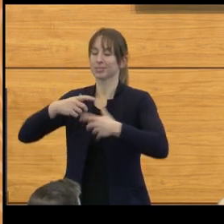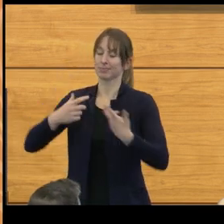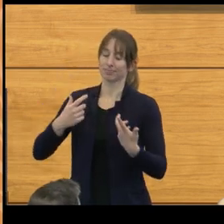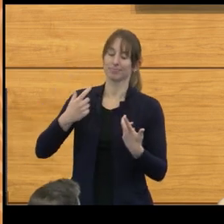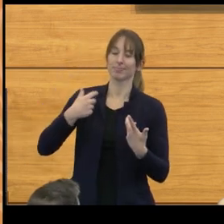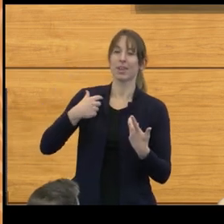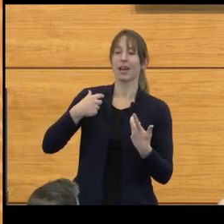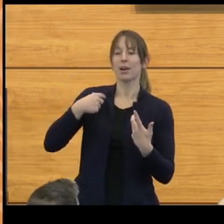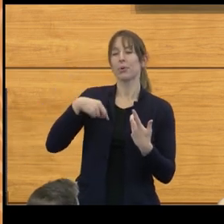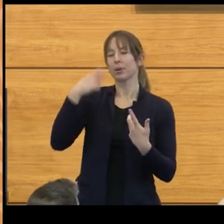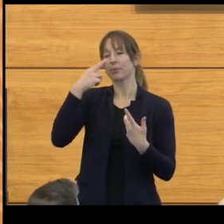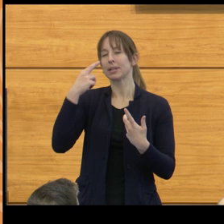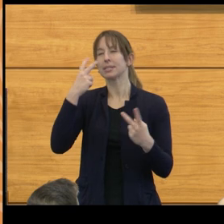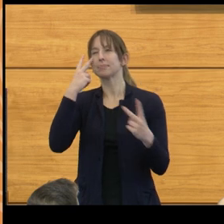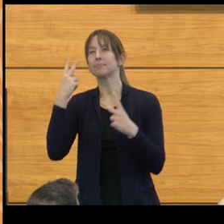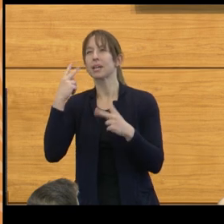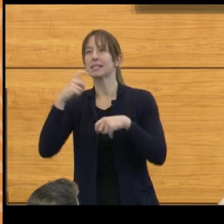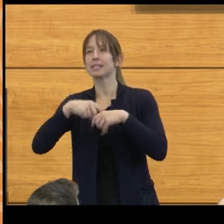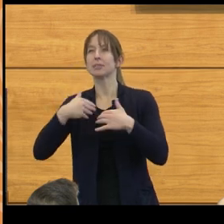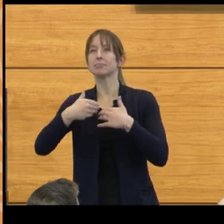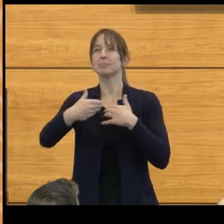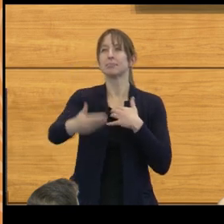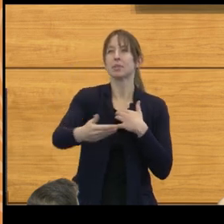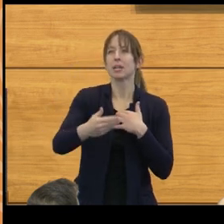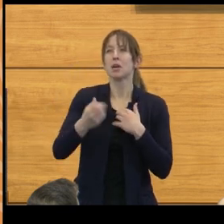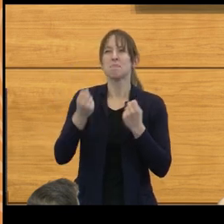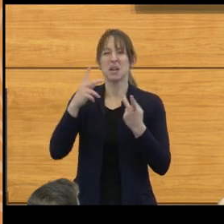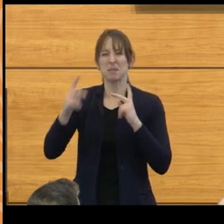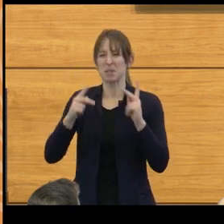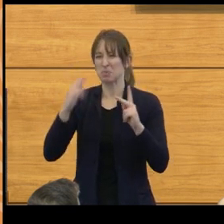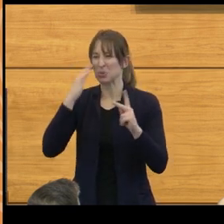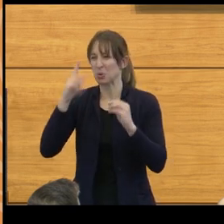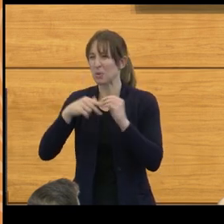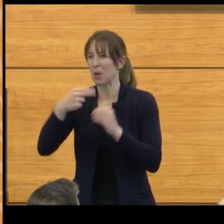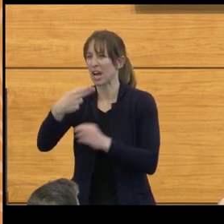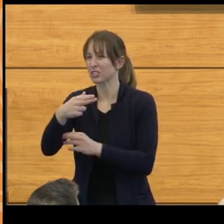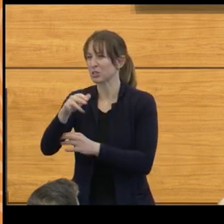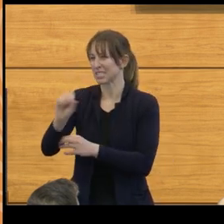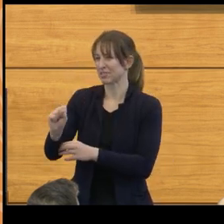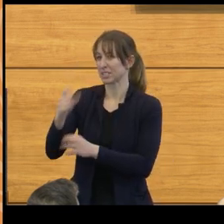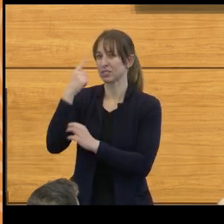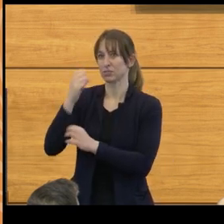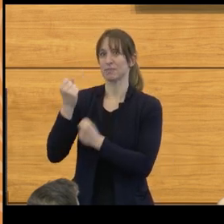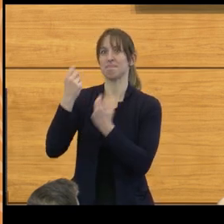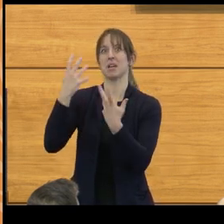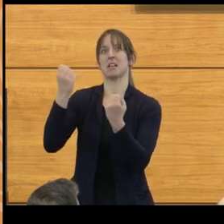that people have known about for centuries. The first written word about it was in the Smith Papyrus,